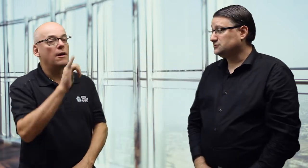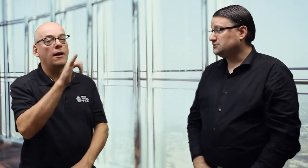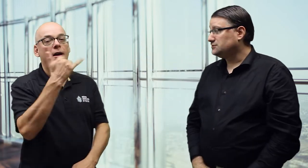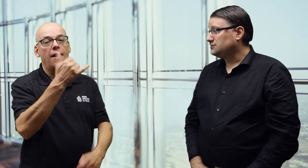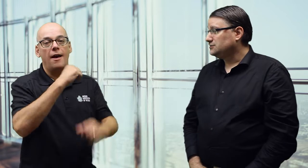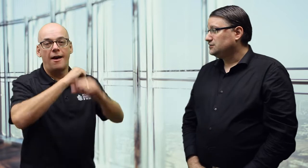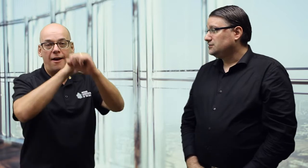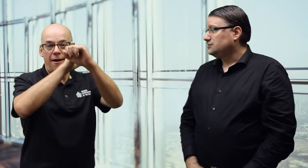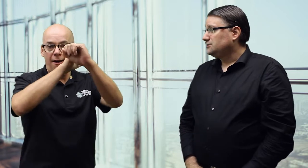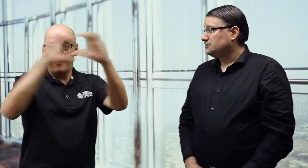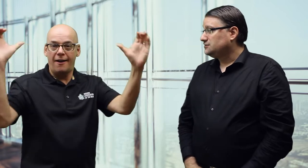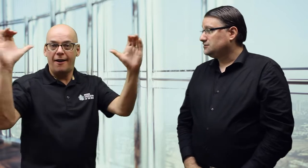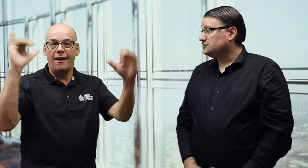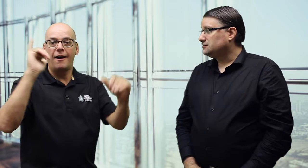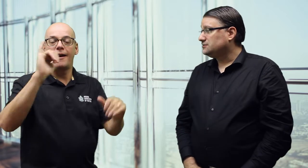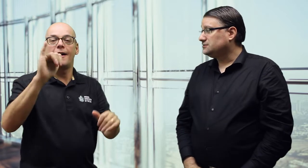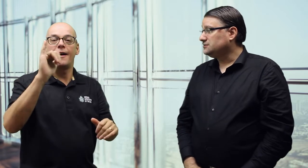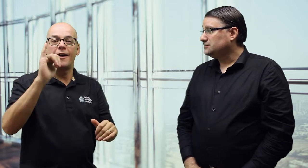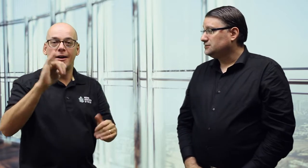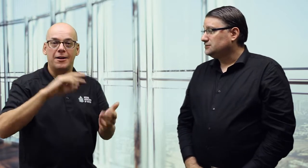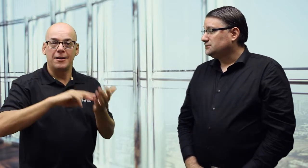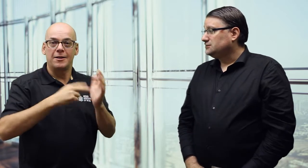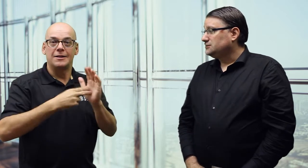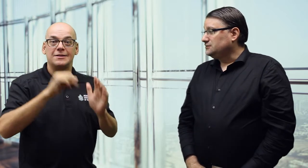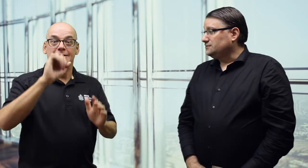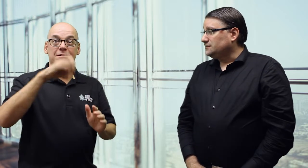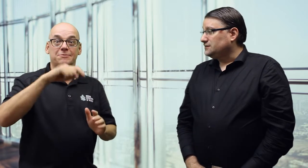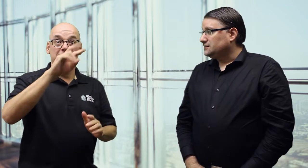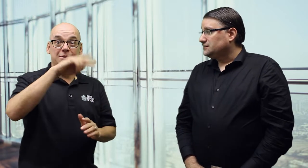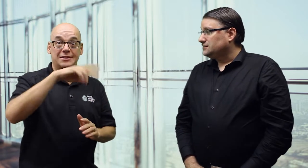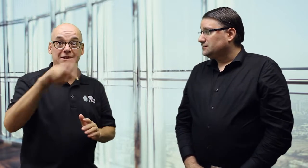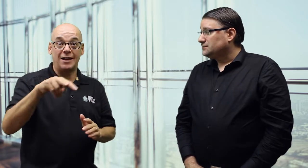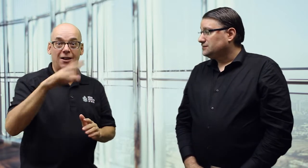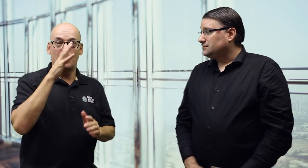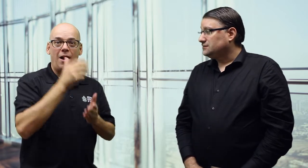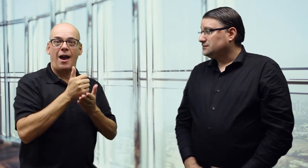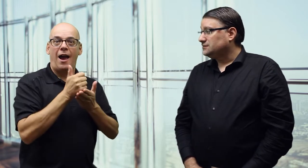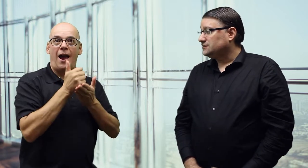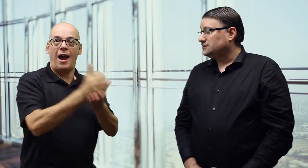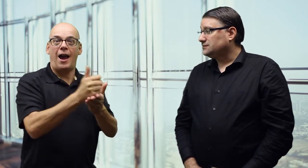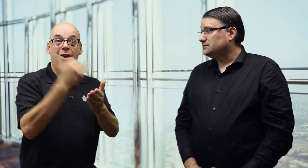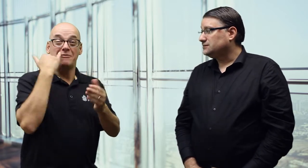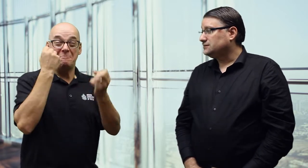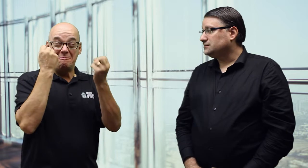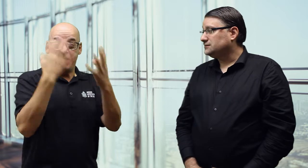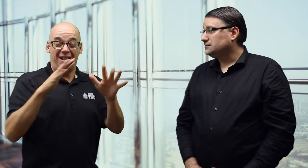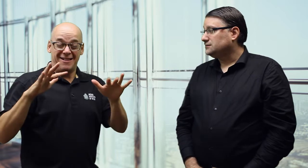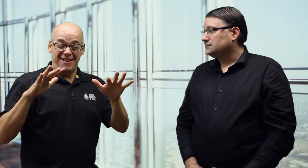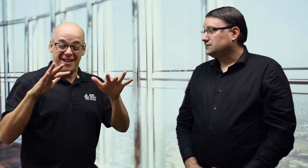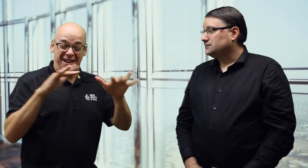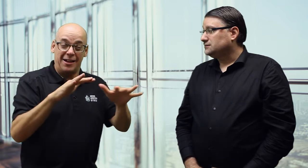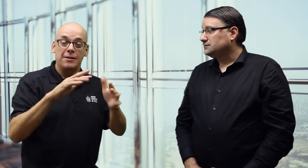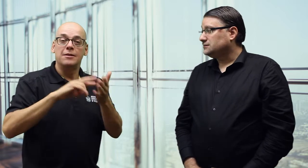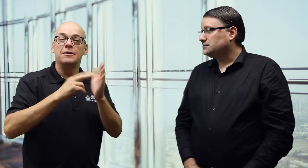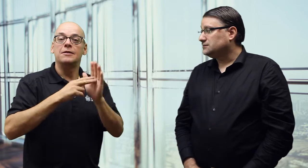Donald: Aha now I understand it much better. If we have a huge turnout at the Sept 22nd rally, then the Canadian